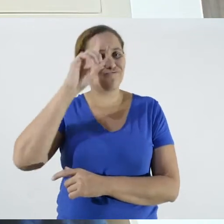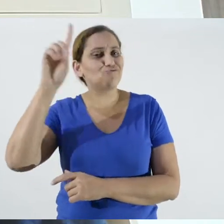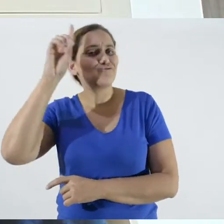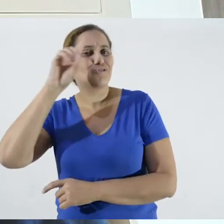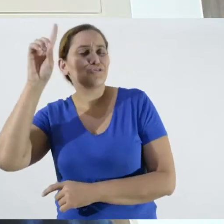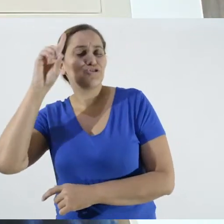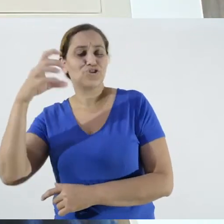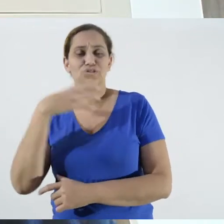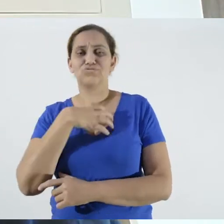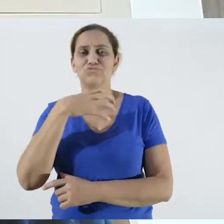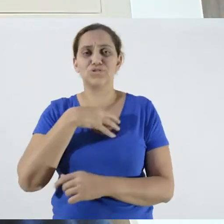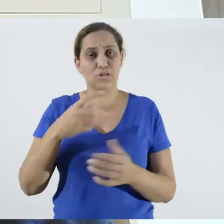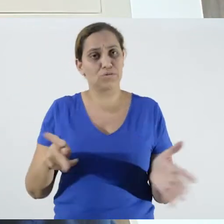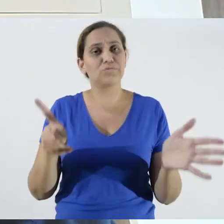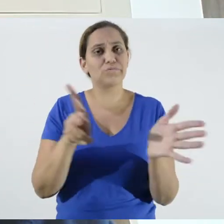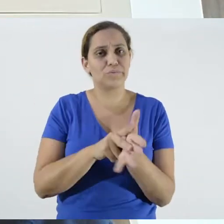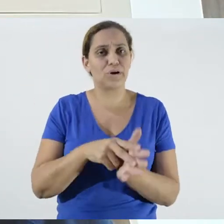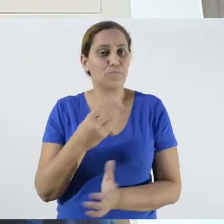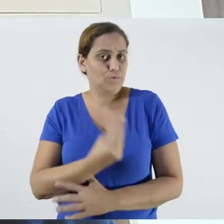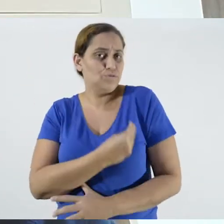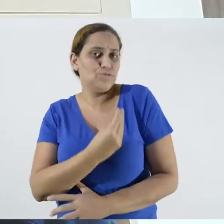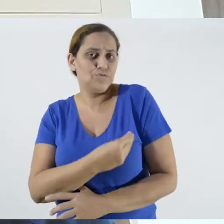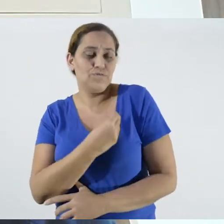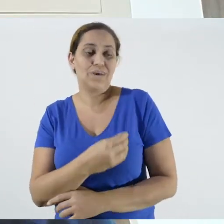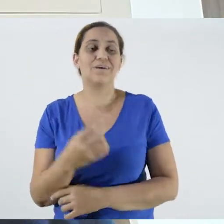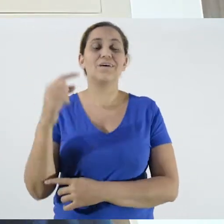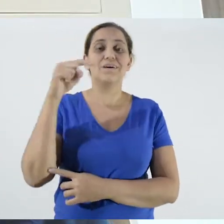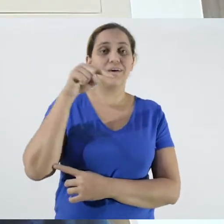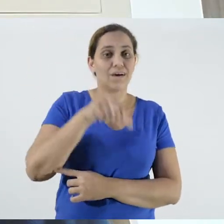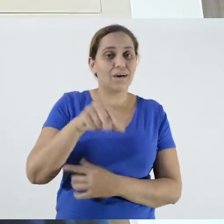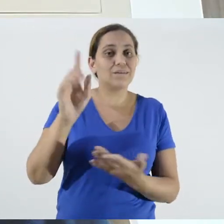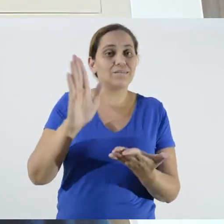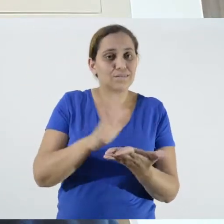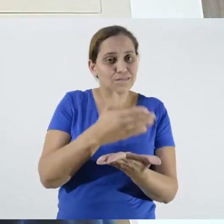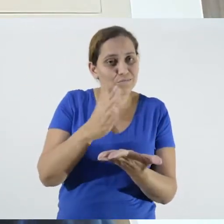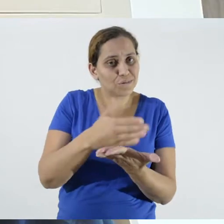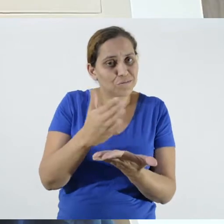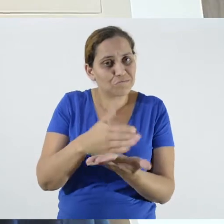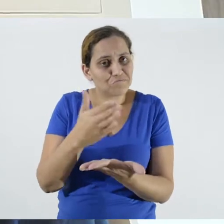knowledge. These manuals do just that. It's not just